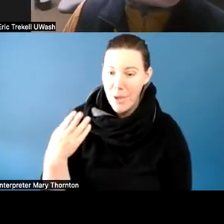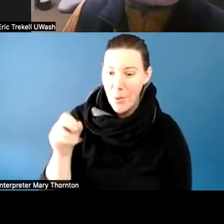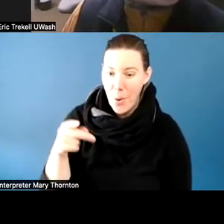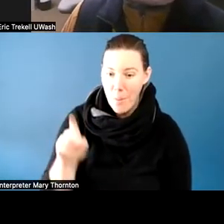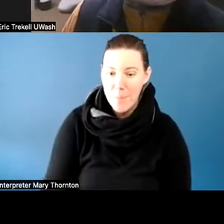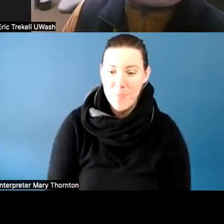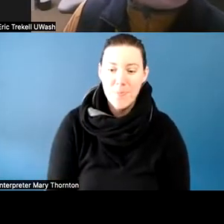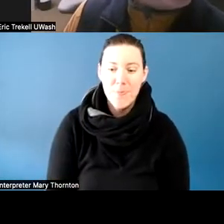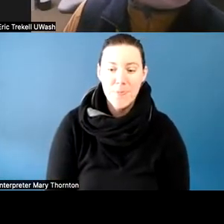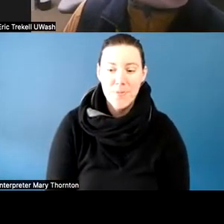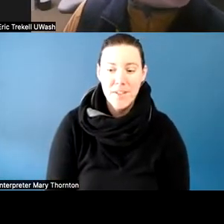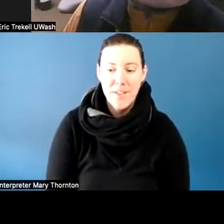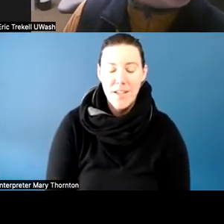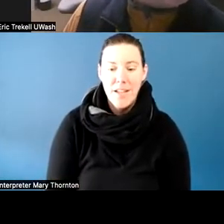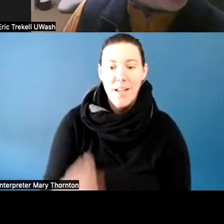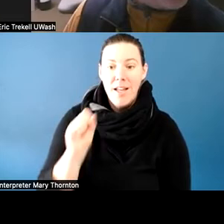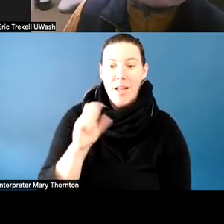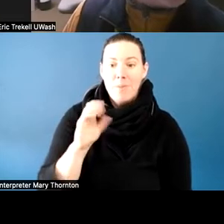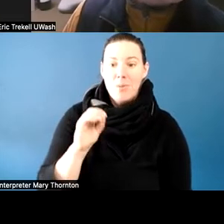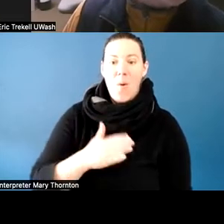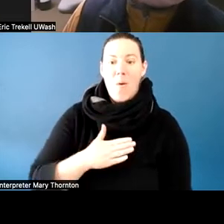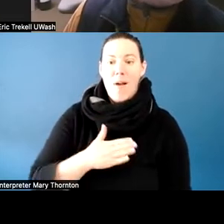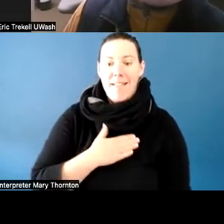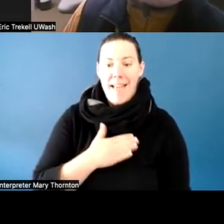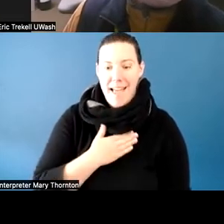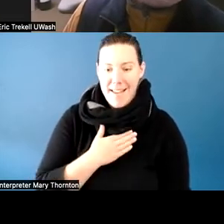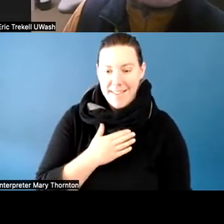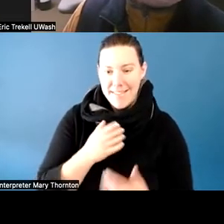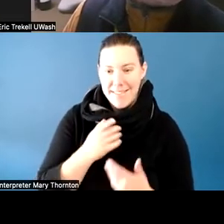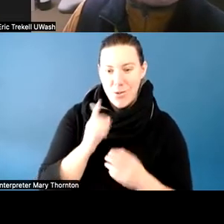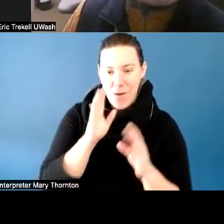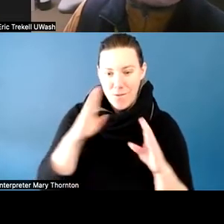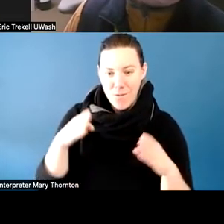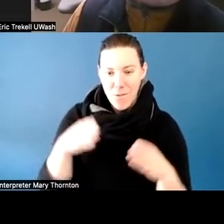I'm so glad that you focused on a female student.